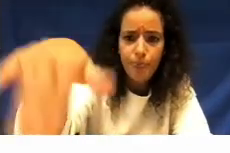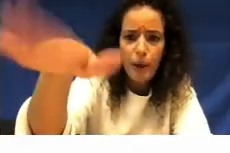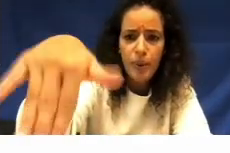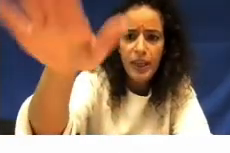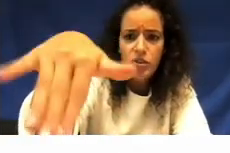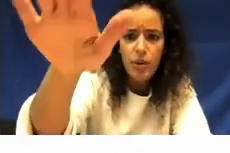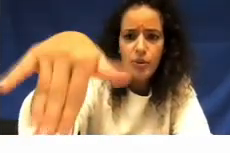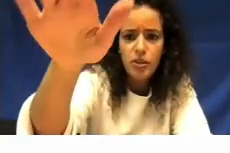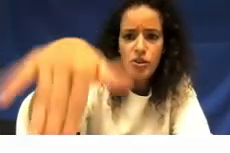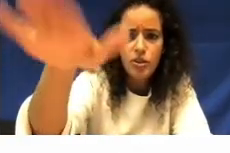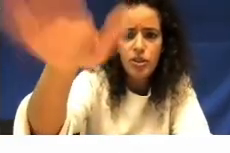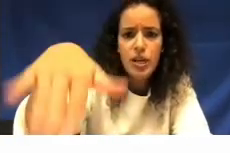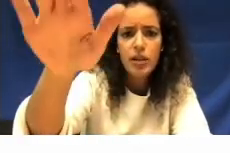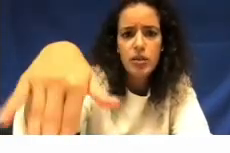bear with the interpreter just a second